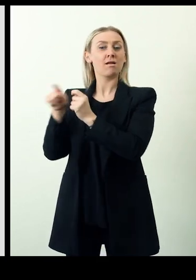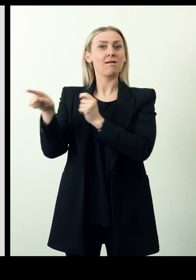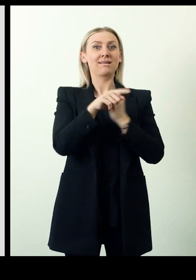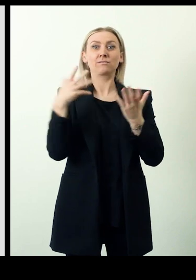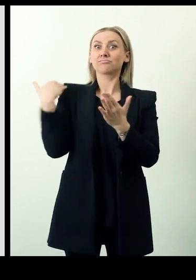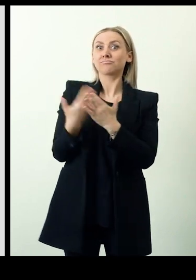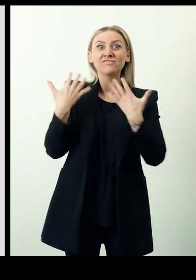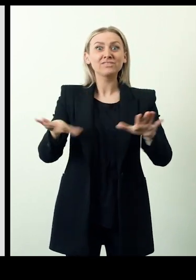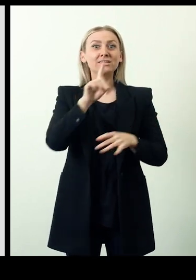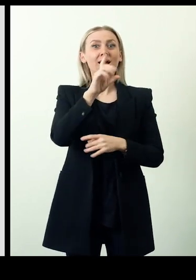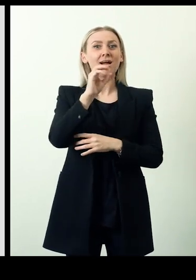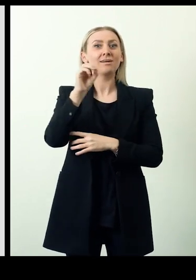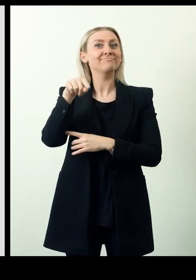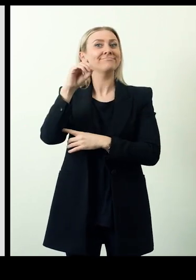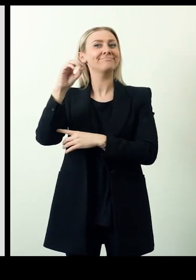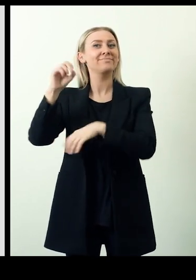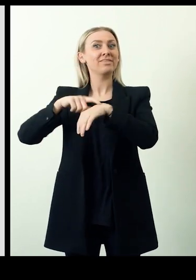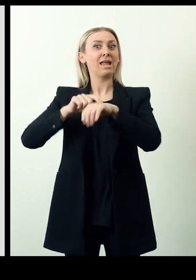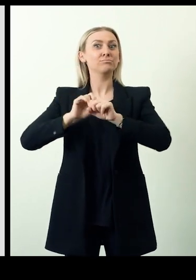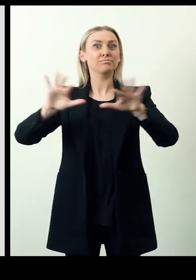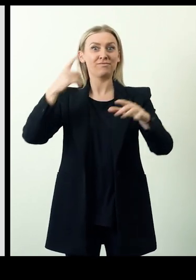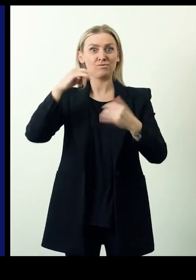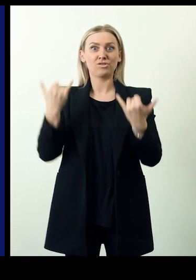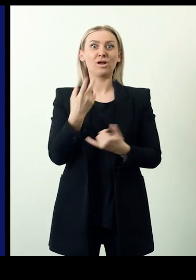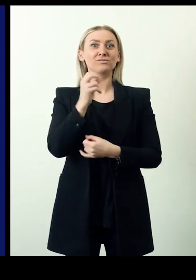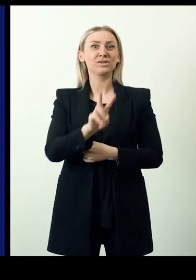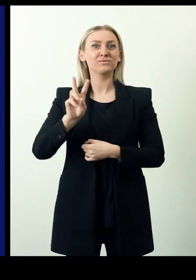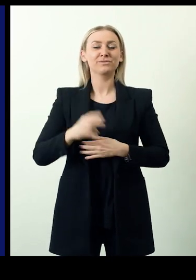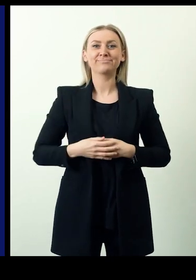By 2022, the app had been downloaded over 100,000 times.